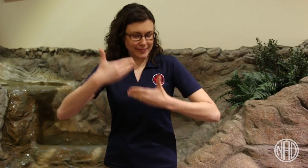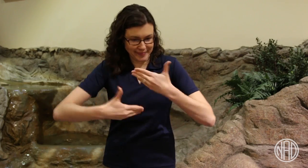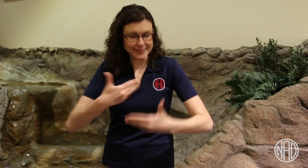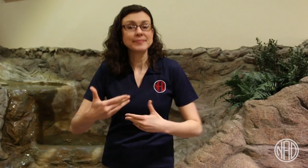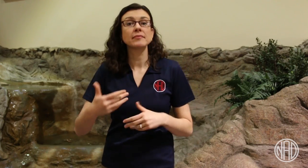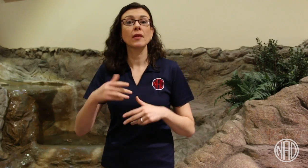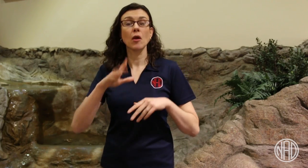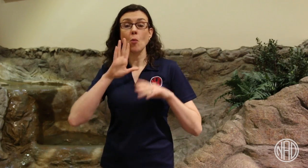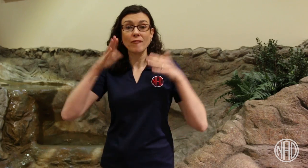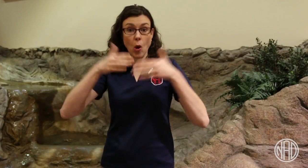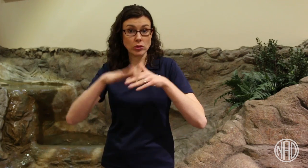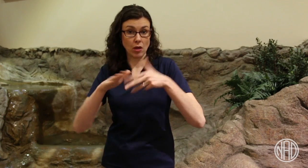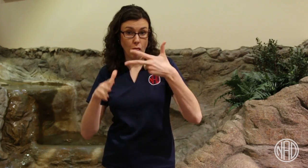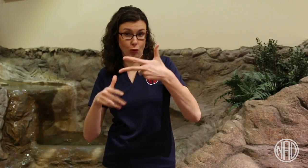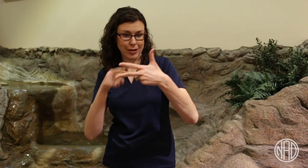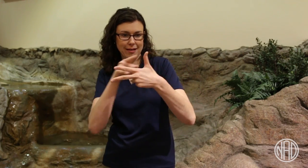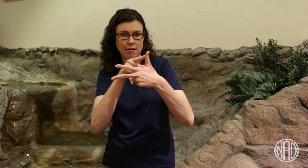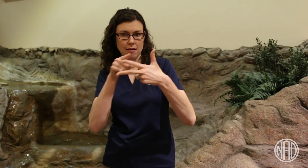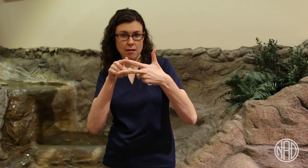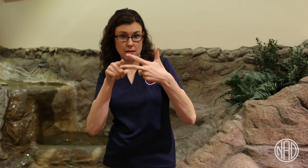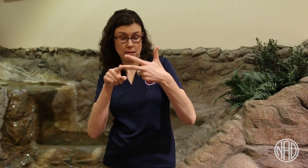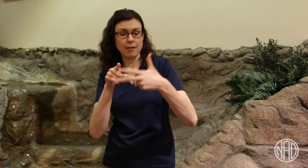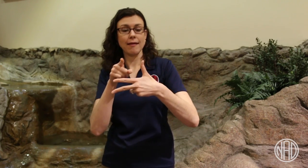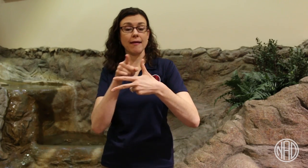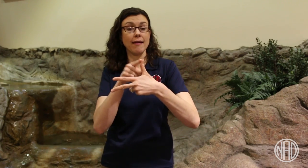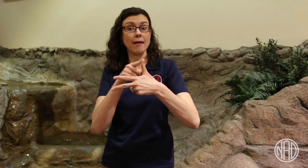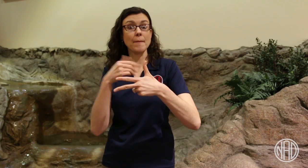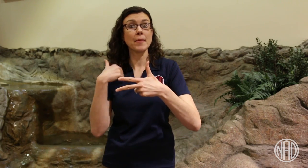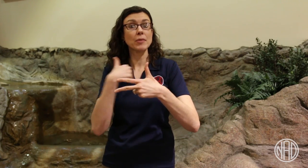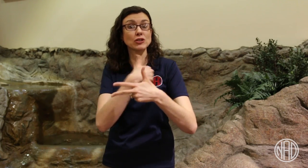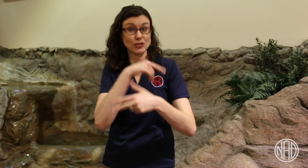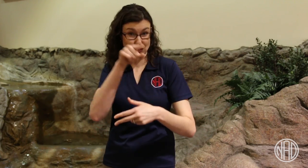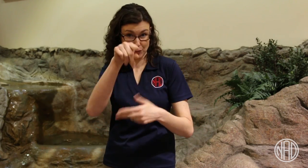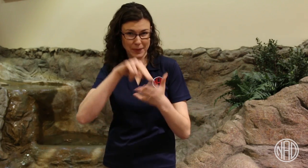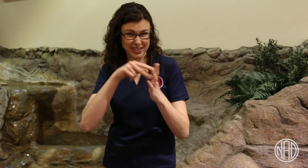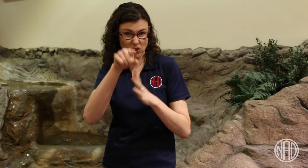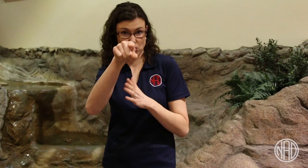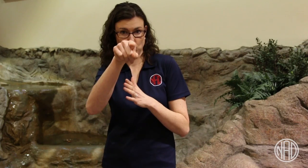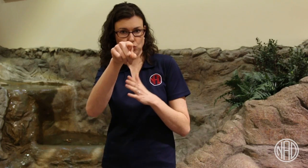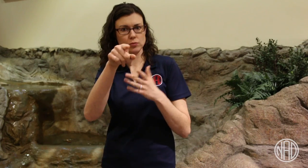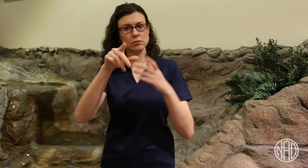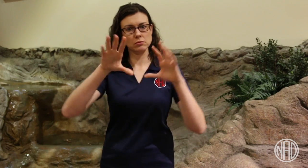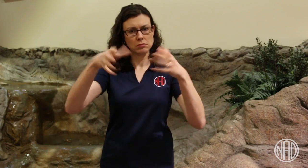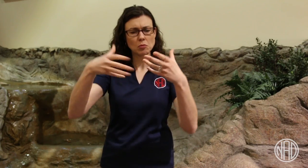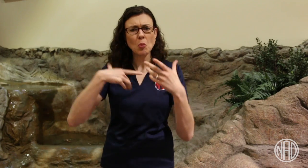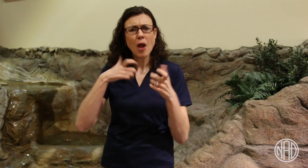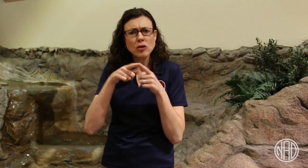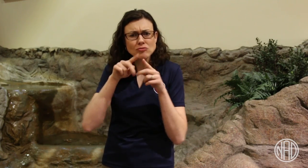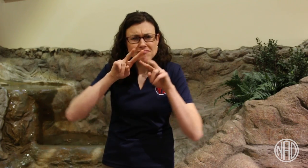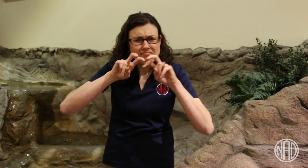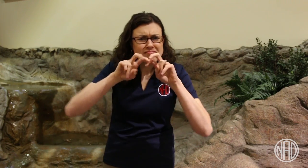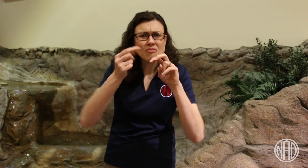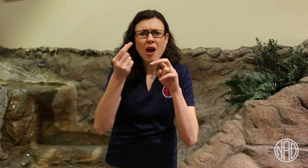The committee will focus on three things: first is the membership, meaning you, and